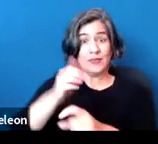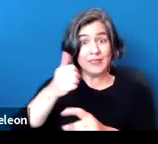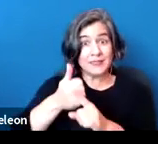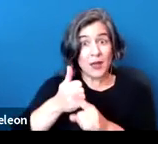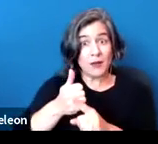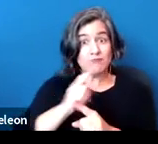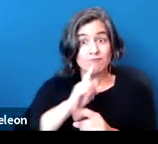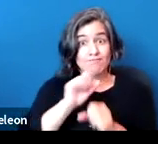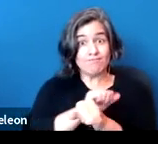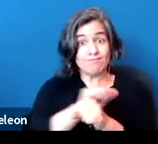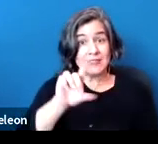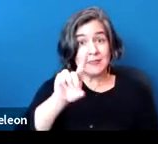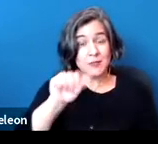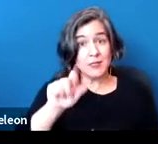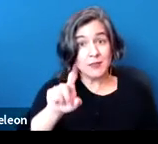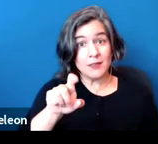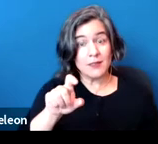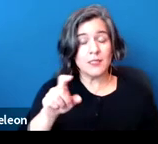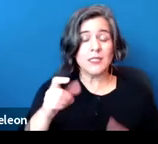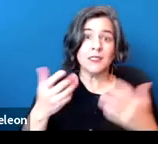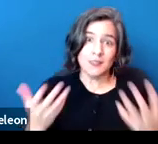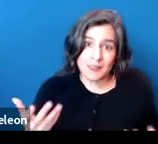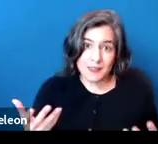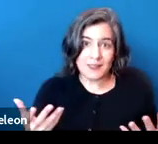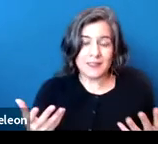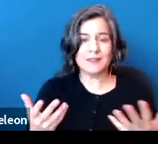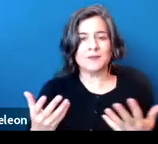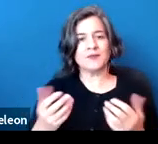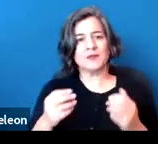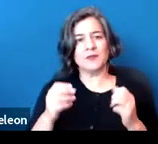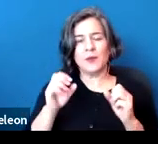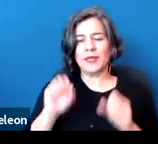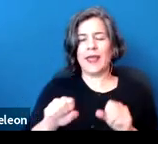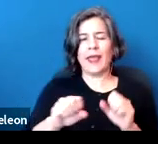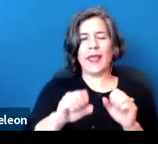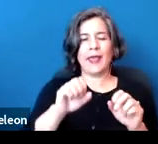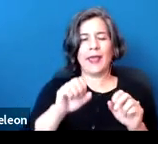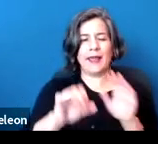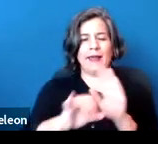So in thinking about this, we can certainly identify impairments because it's an impairment